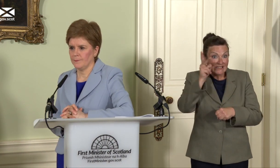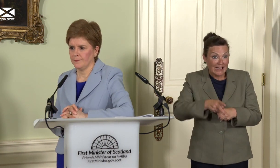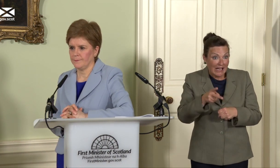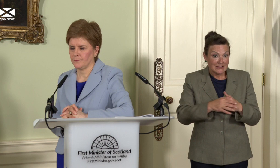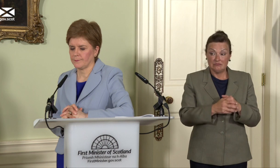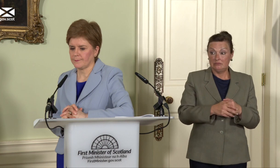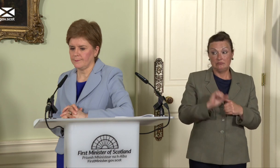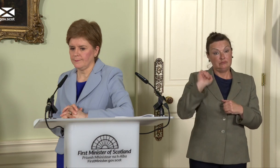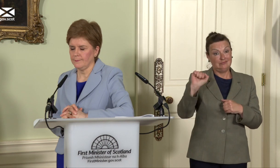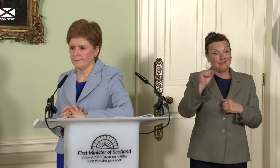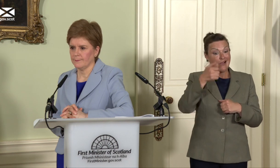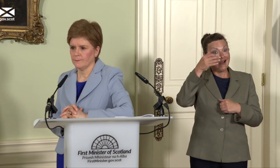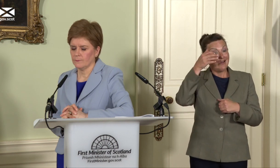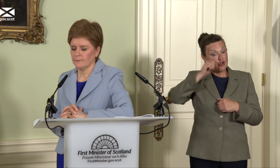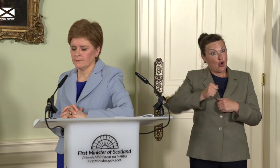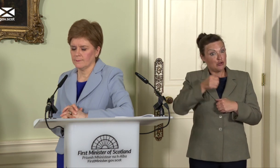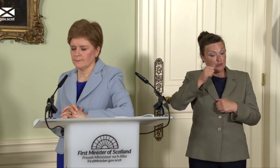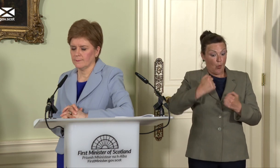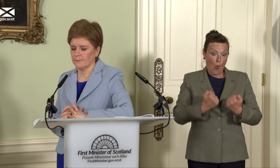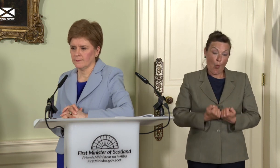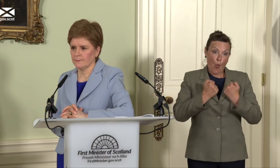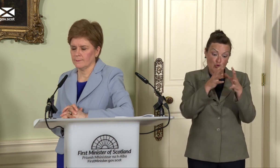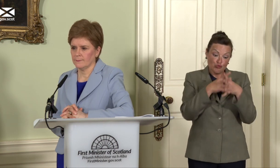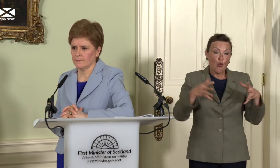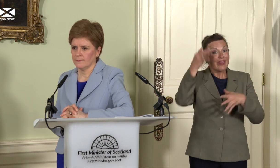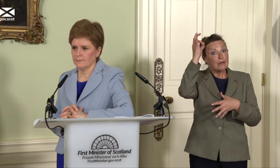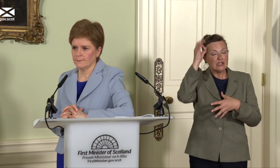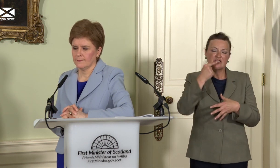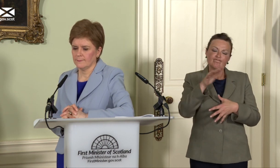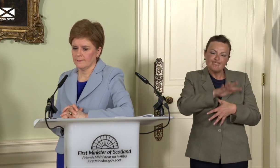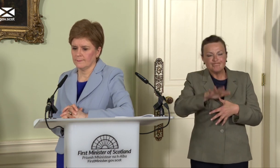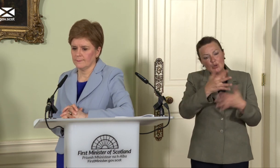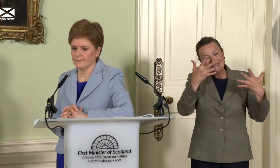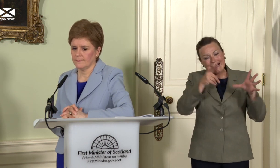suggested it could take ten years before Scotland would start finding itself at a level where its economy